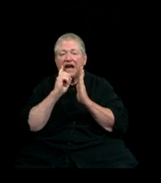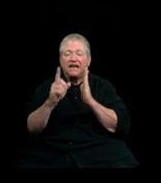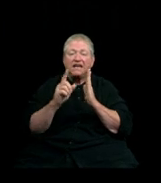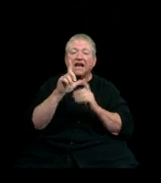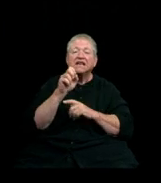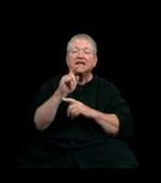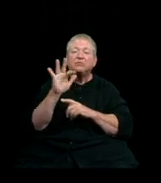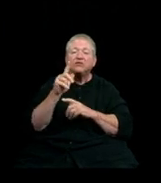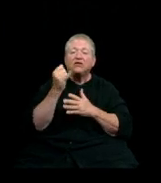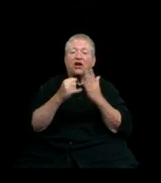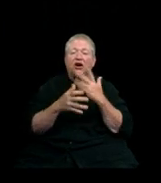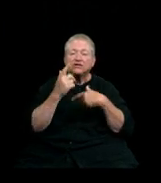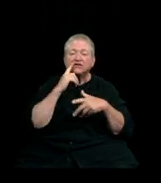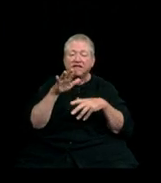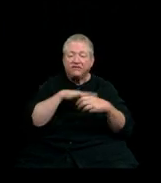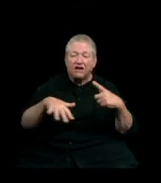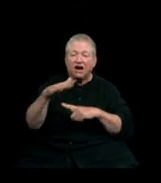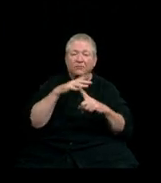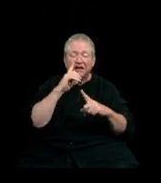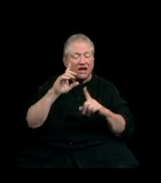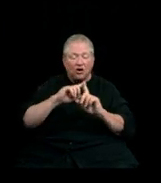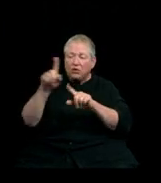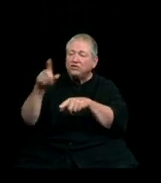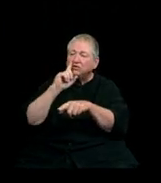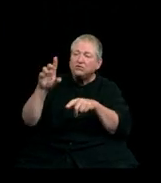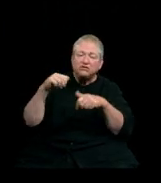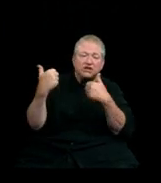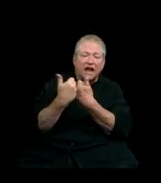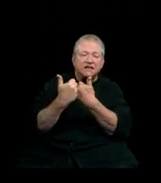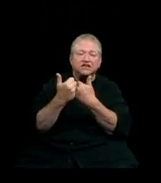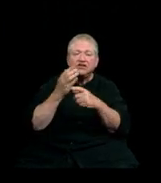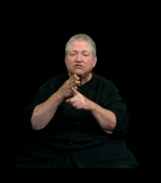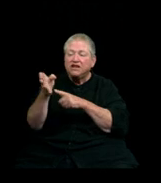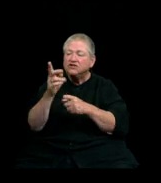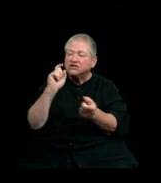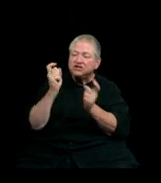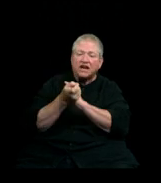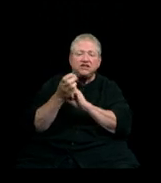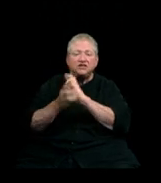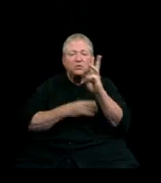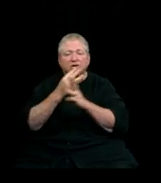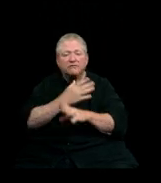Our graduates go on to successful careers, challenging and changing the world for the better. To this year’s graduates,